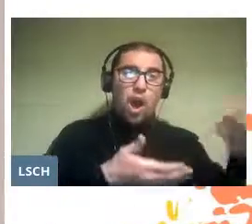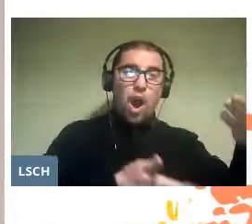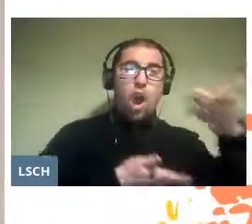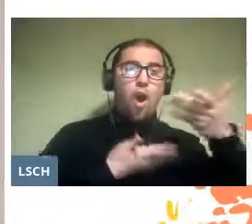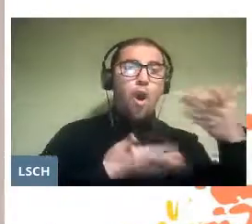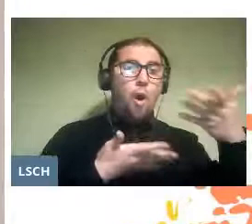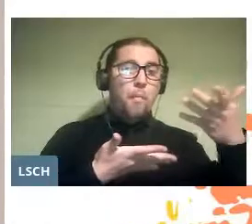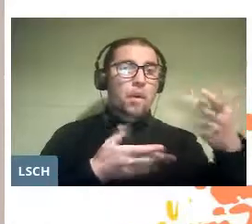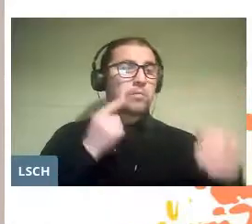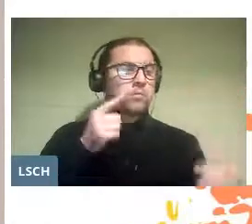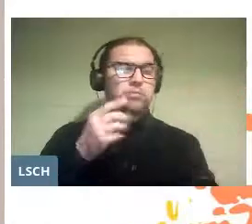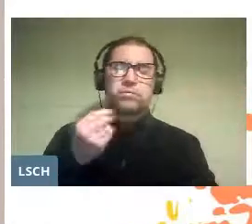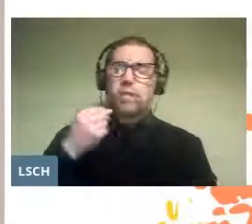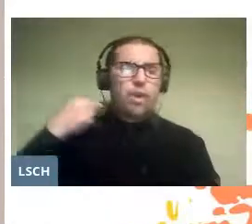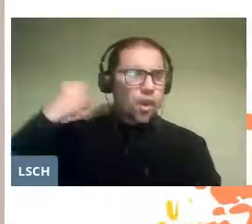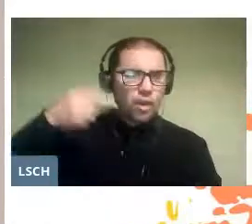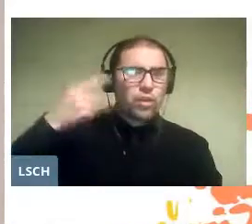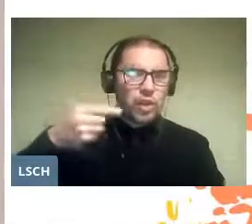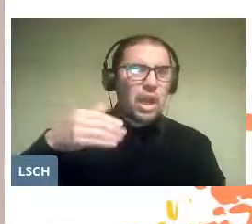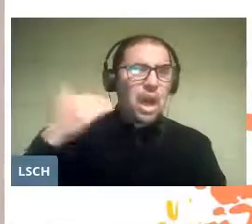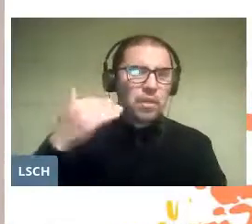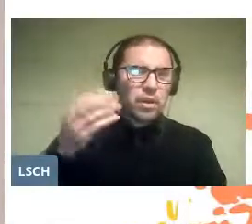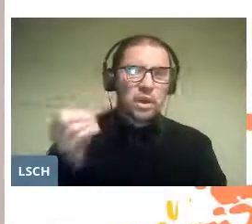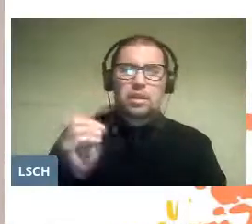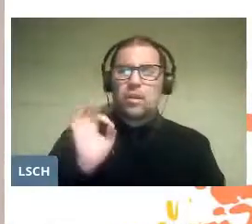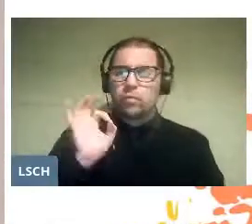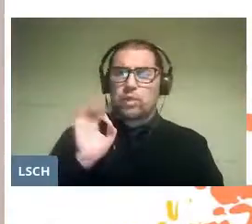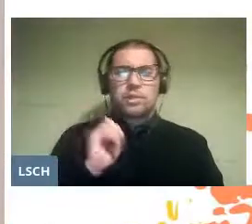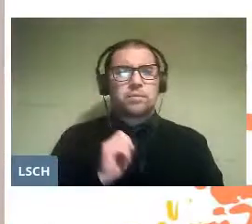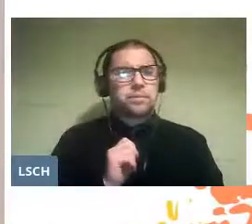that has an extraordinary historical and symbolic value.